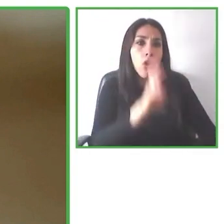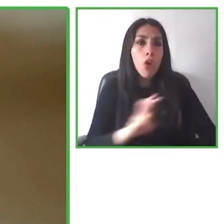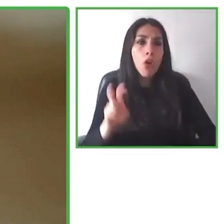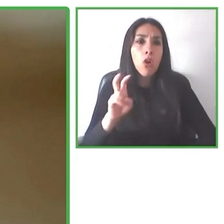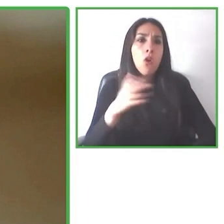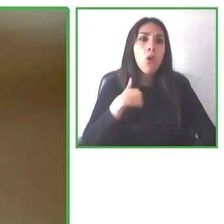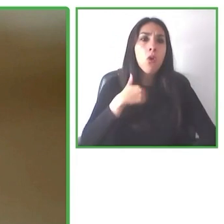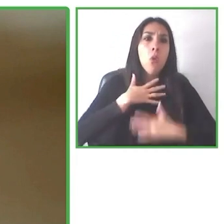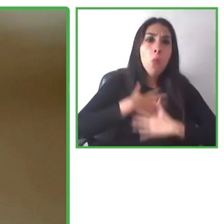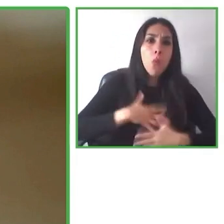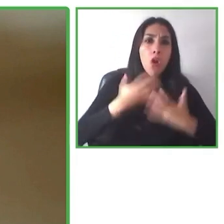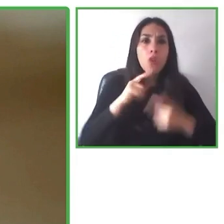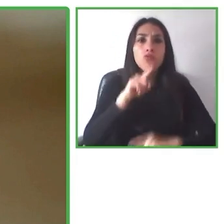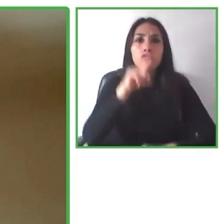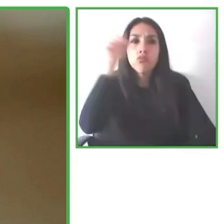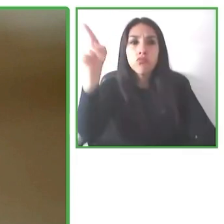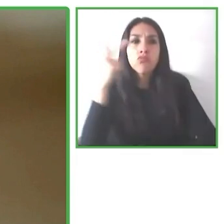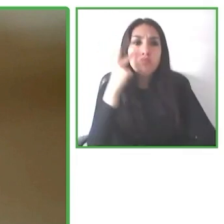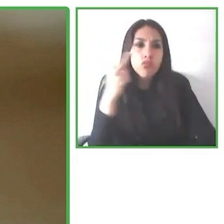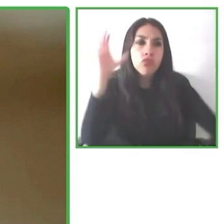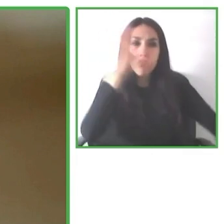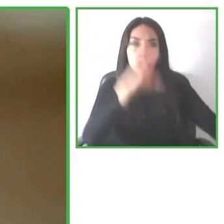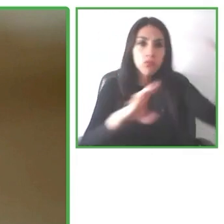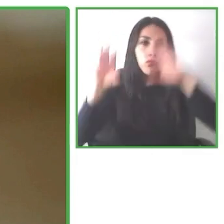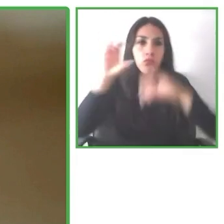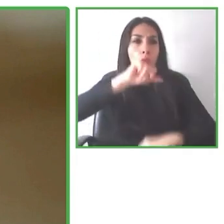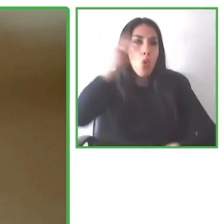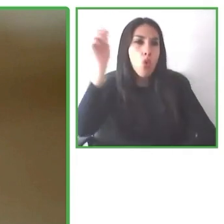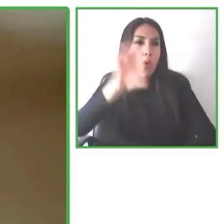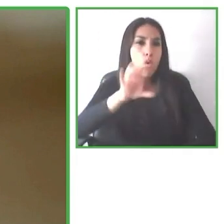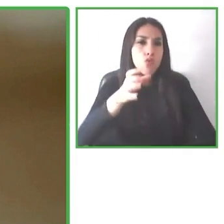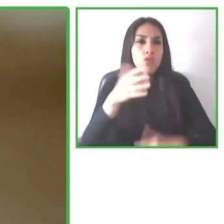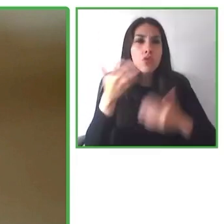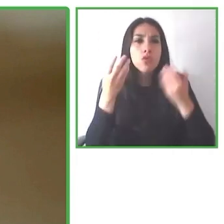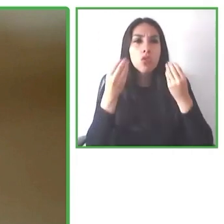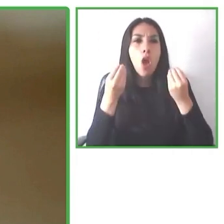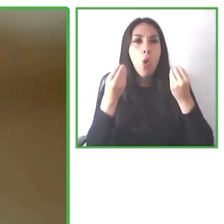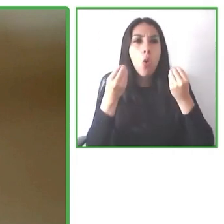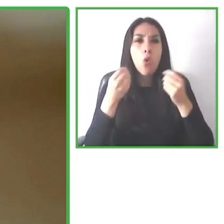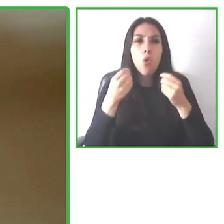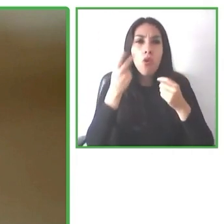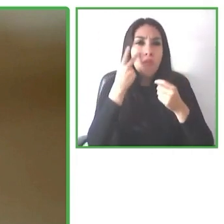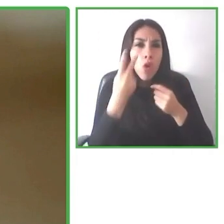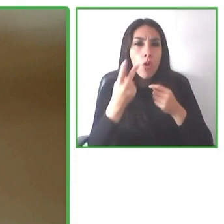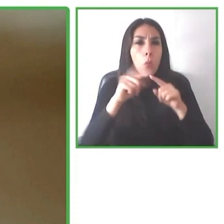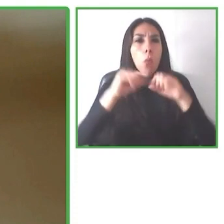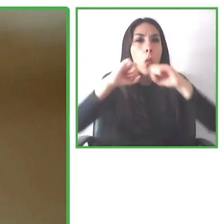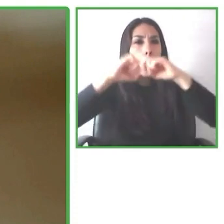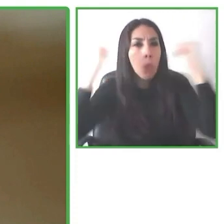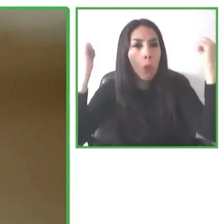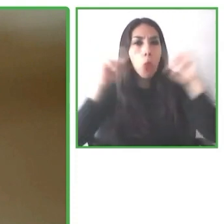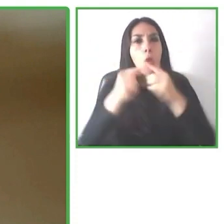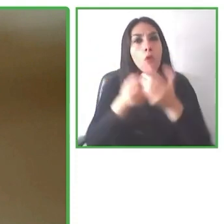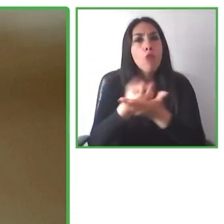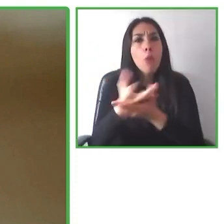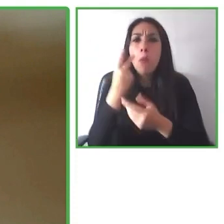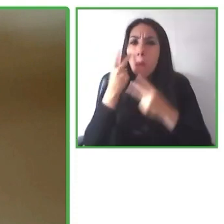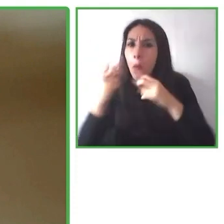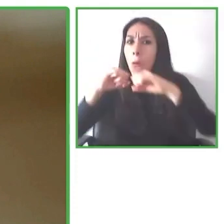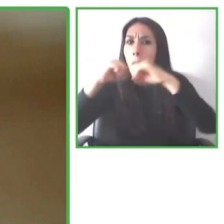someone decides that they want to travel and they begin their research gathering information, we want all of that information